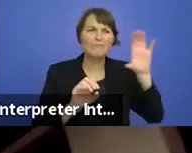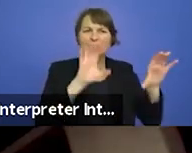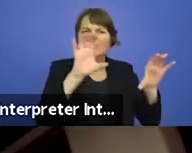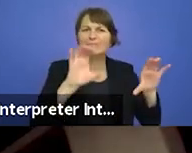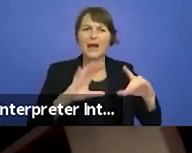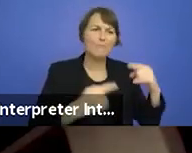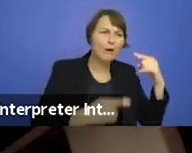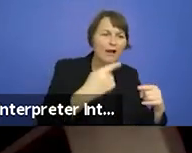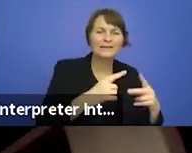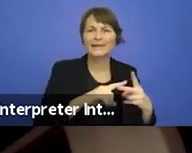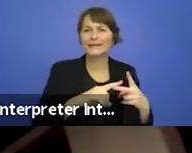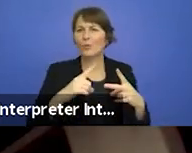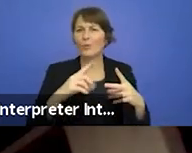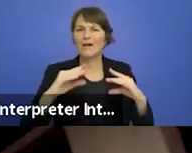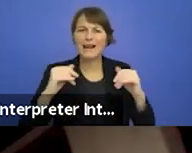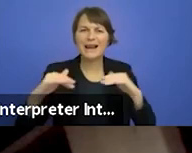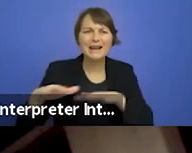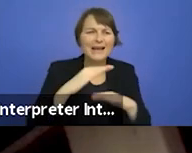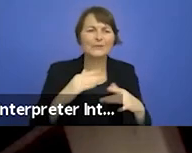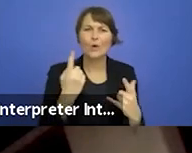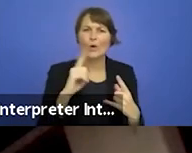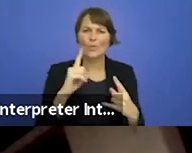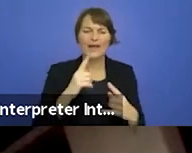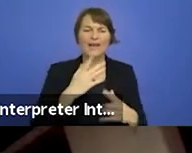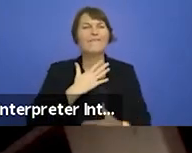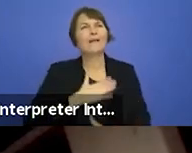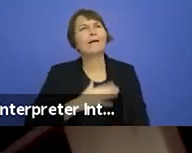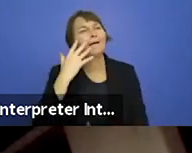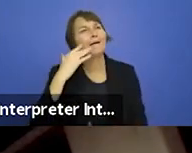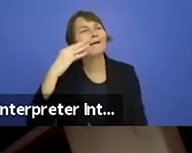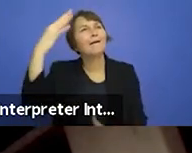and nostalgia, the birthplace of civilization or is it the scene of some of the most uncivilized